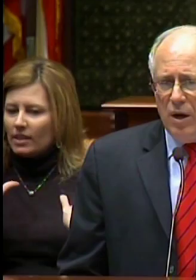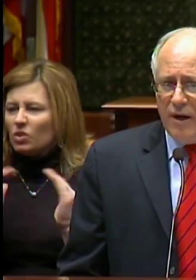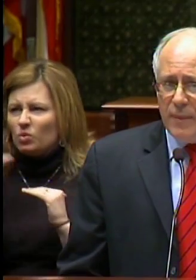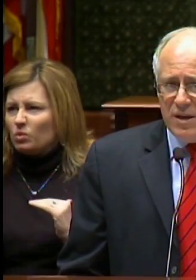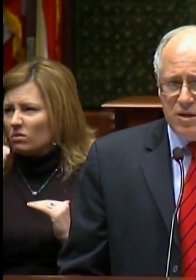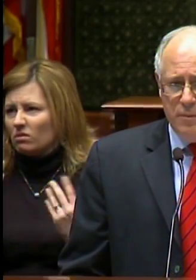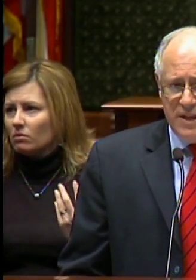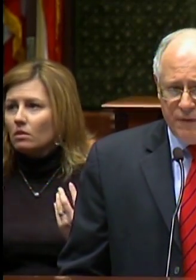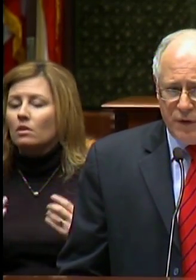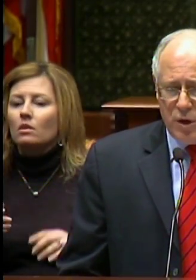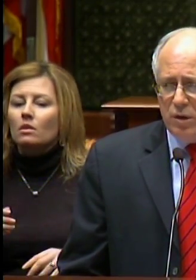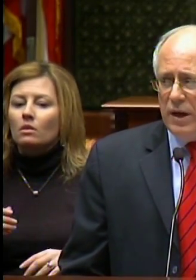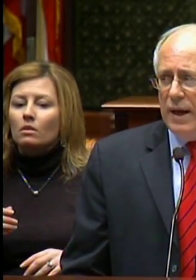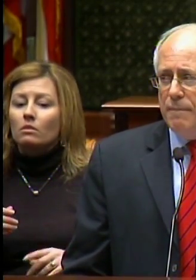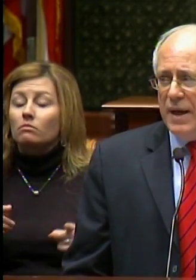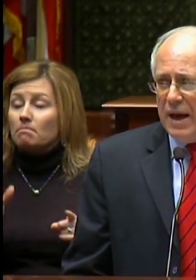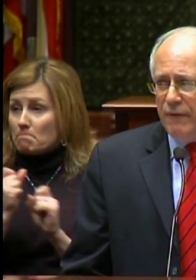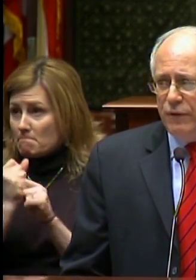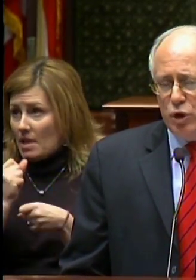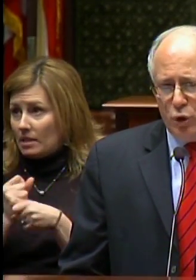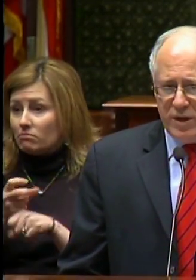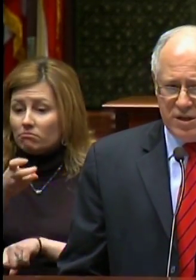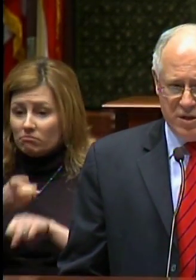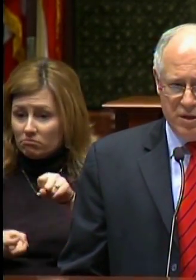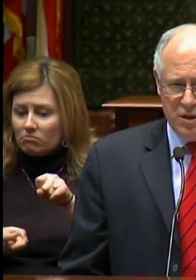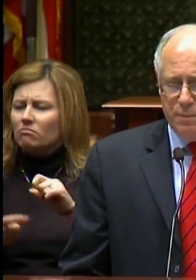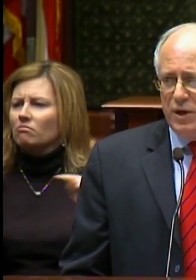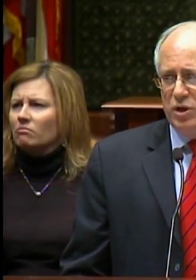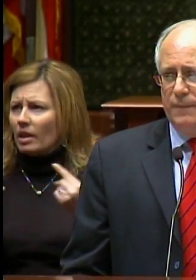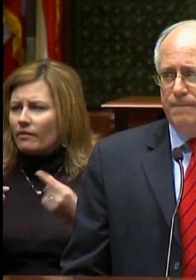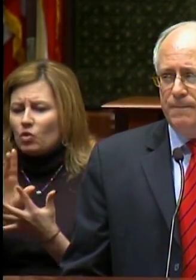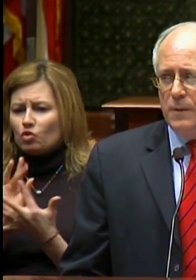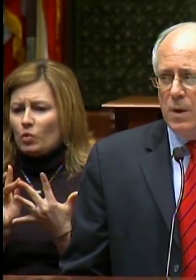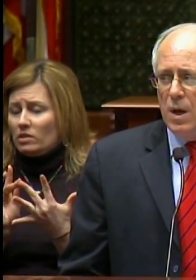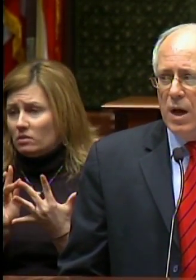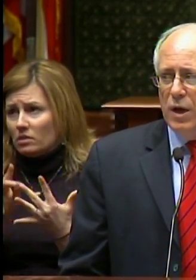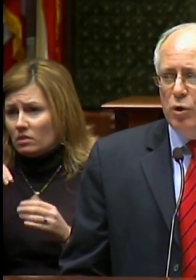I have made some difficult and painful choices in this budget.